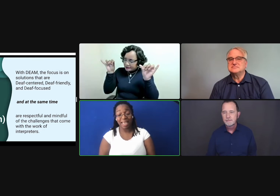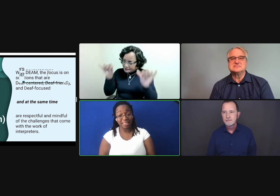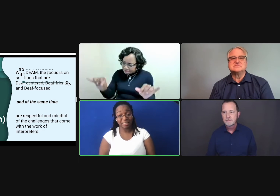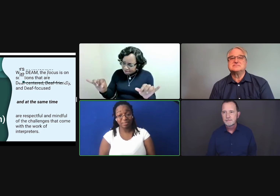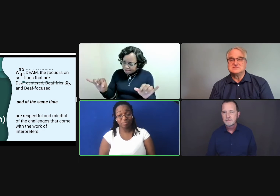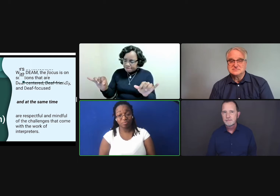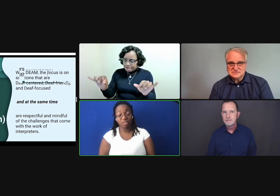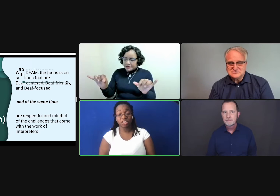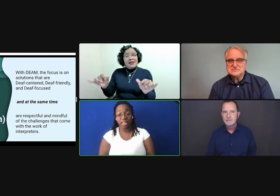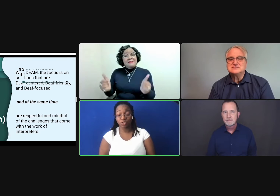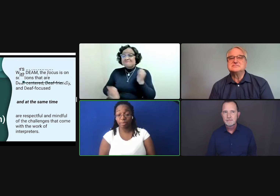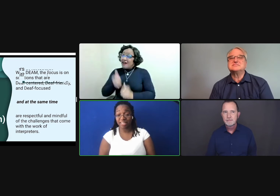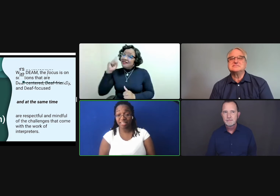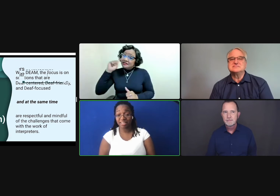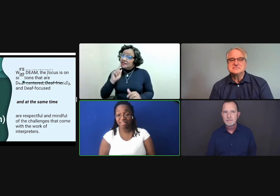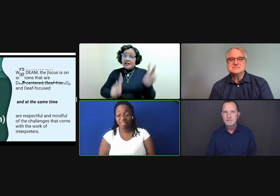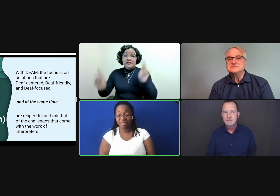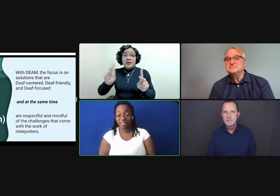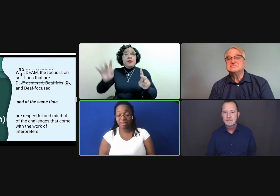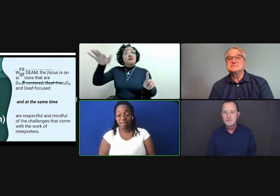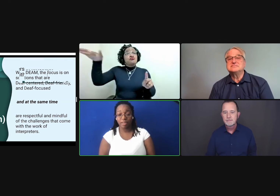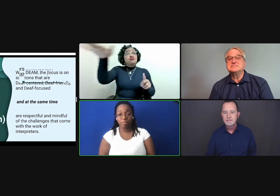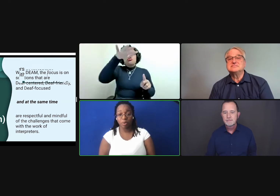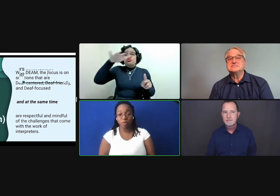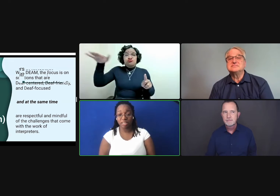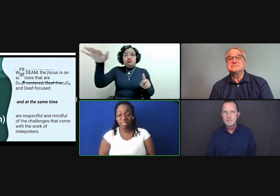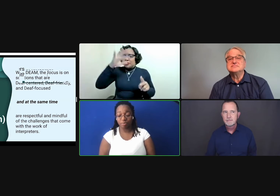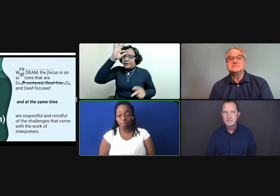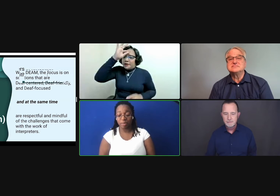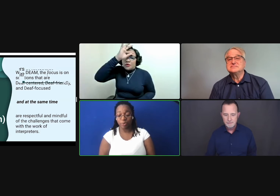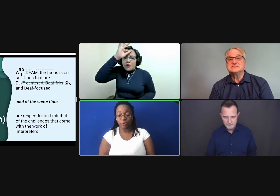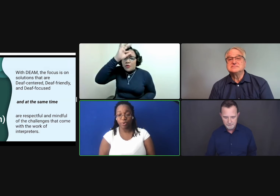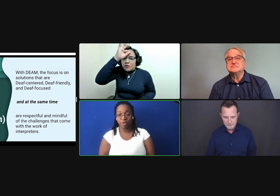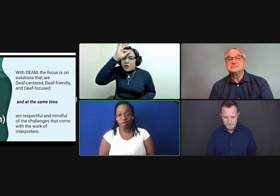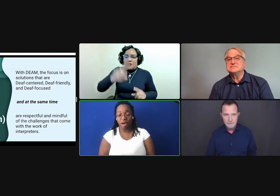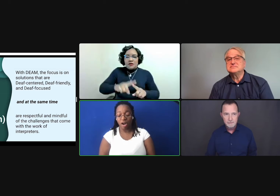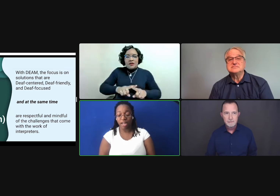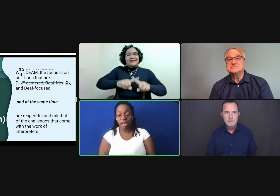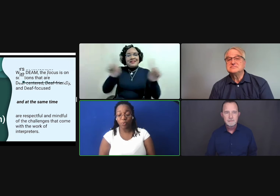Yet the challenge remains that most deaf people are not